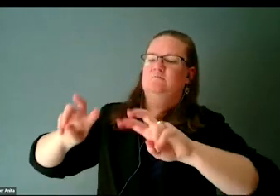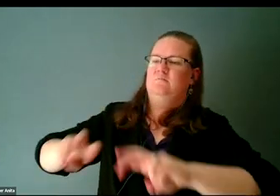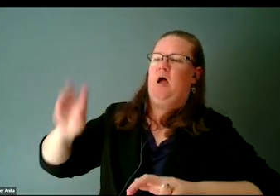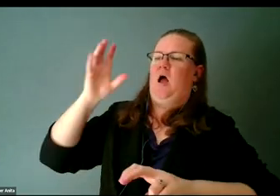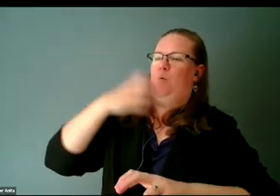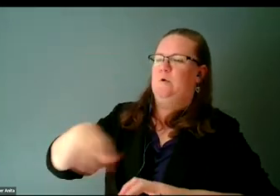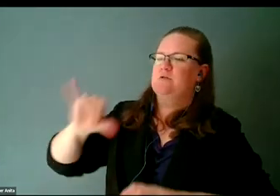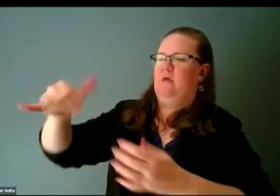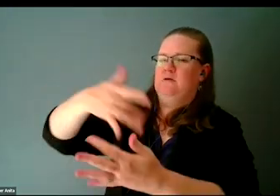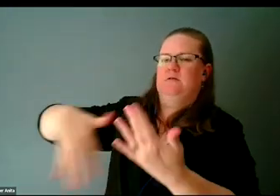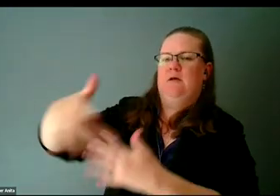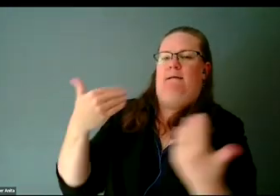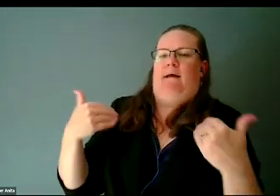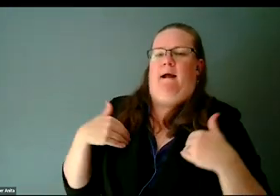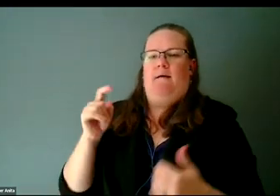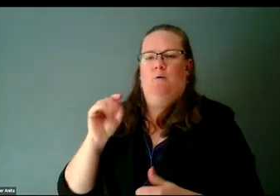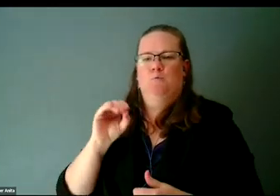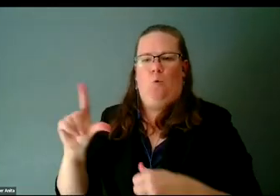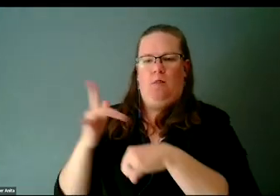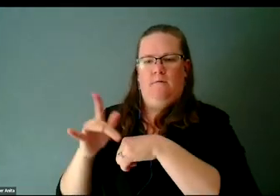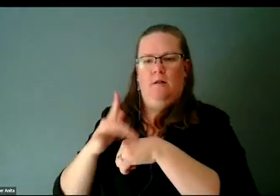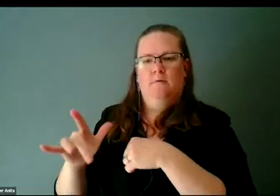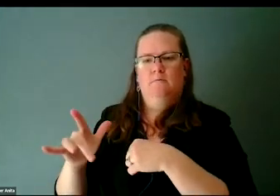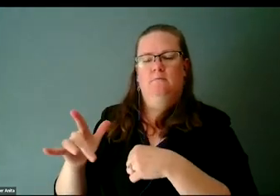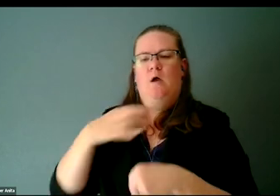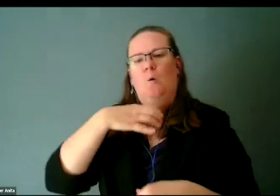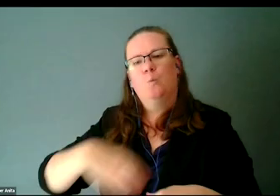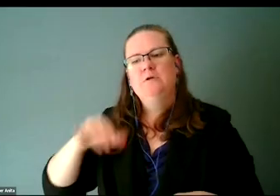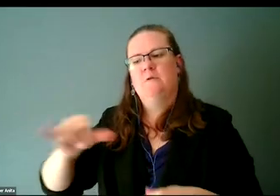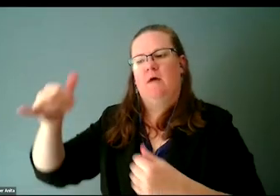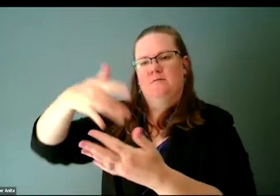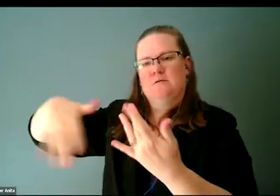I wish that society would be able to be more inclusive